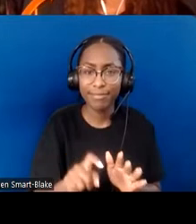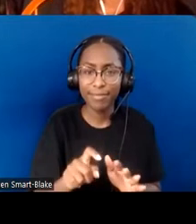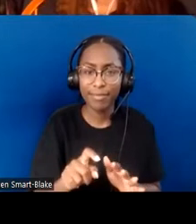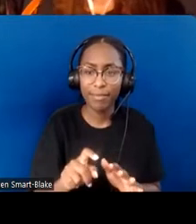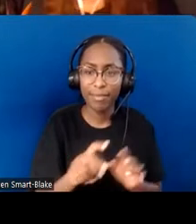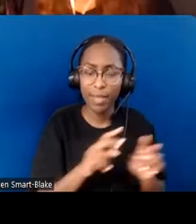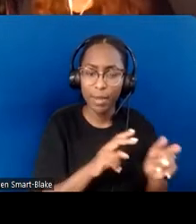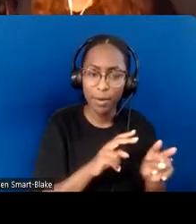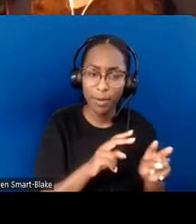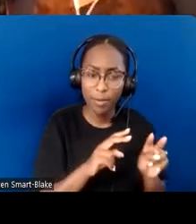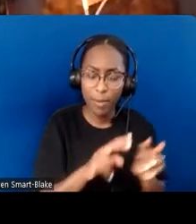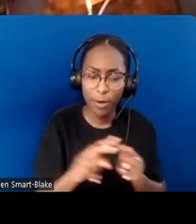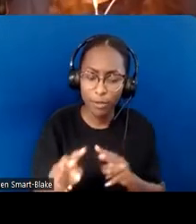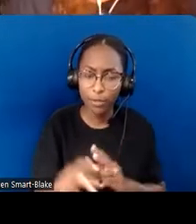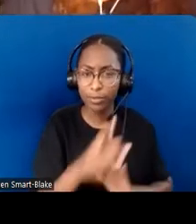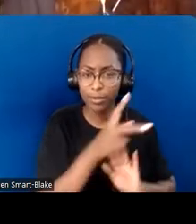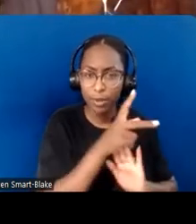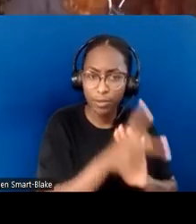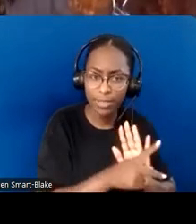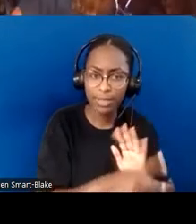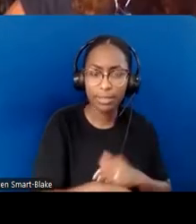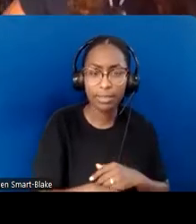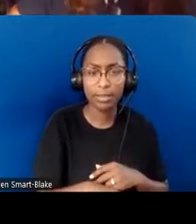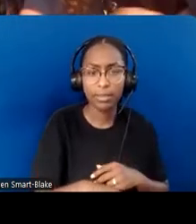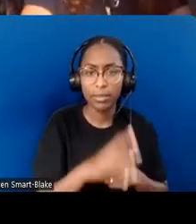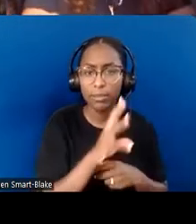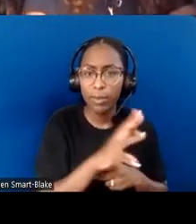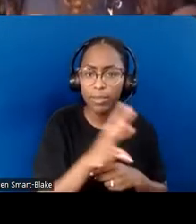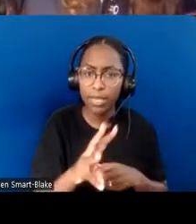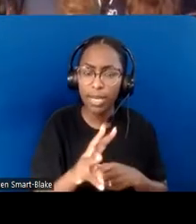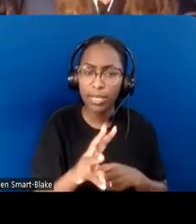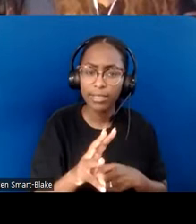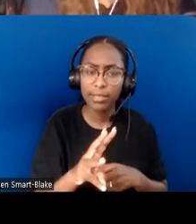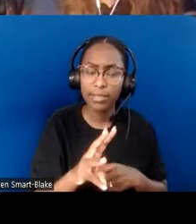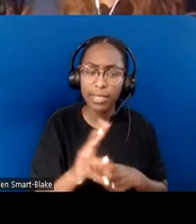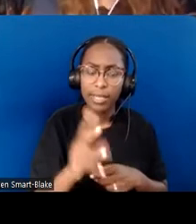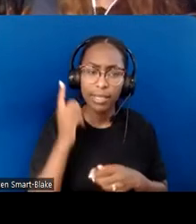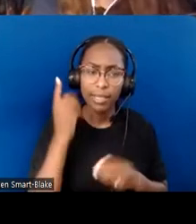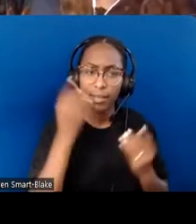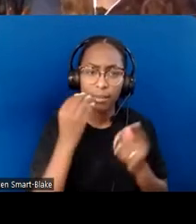how things are done, looking at the website from different perspectives. Part of the beauty of having a team